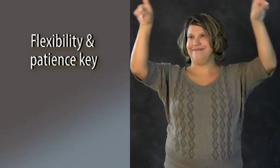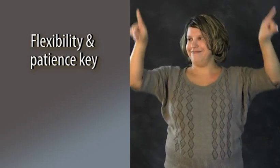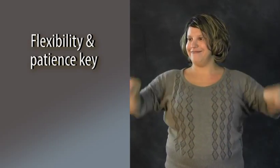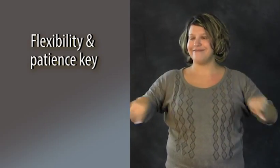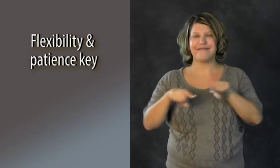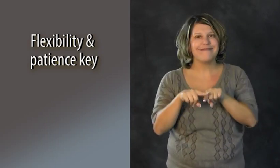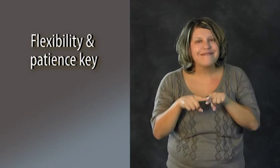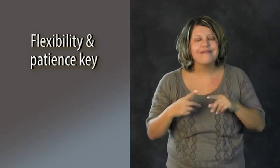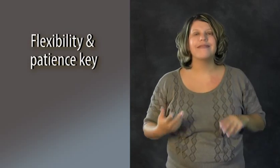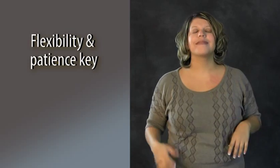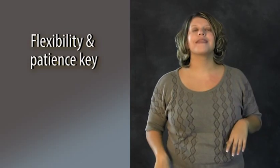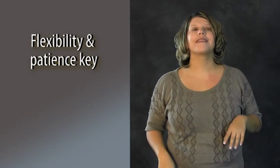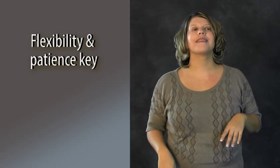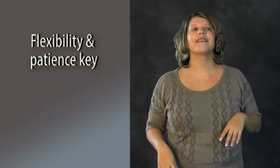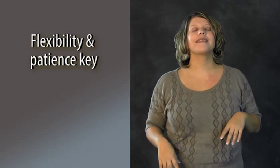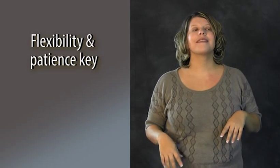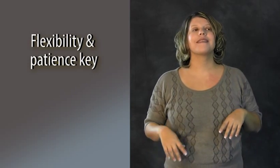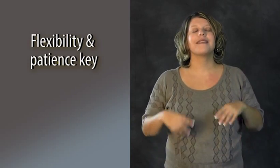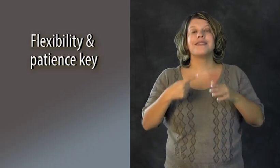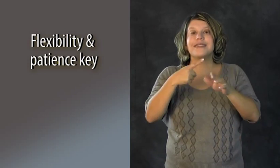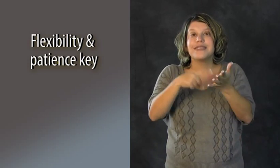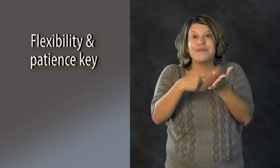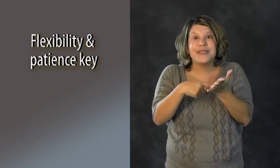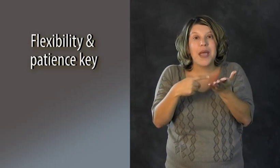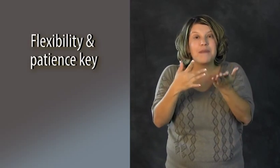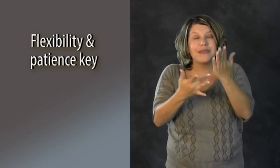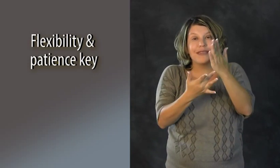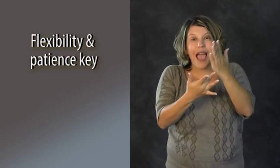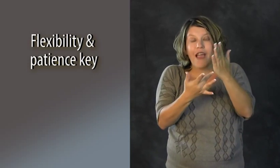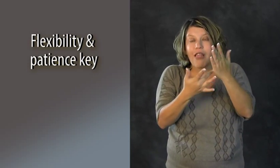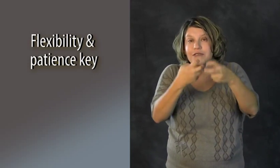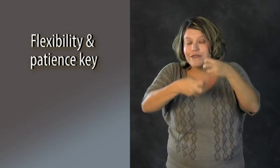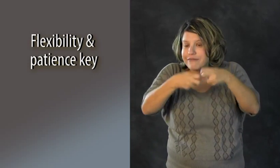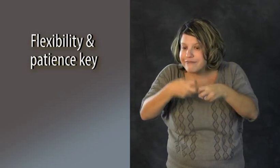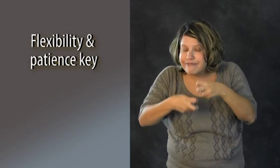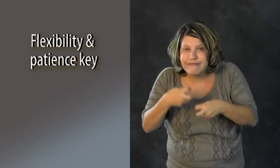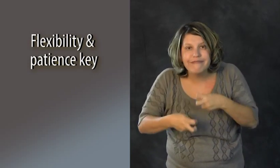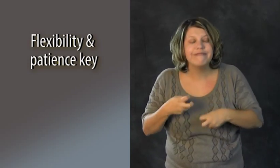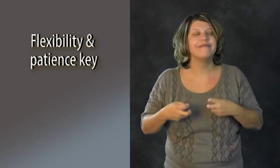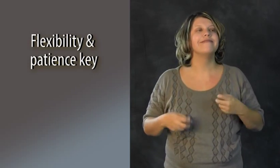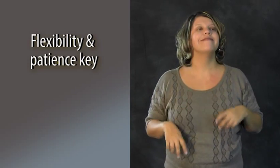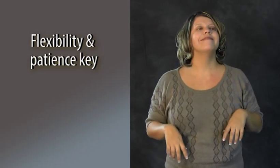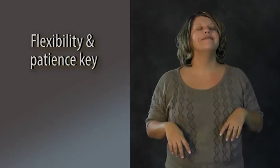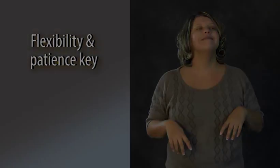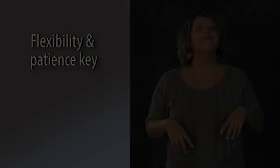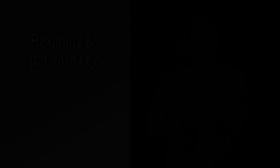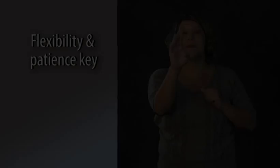because we are actually on screen and online. Sometimes there may be technology difficulties.